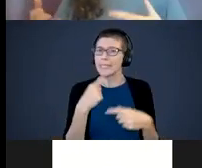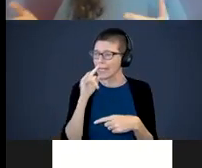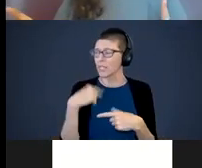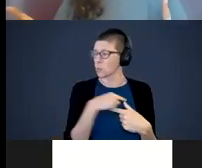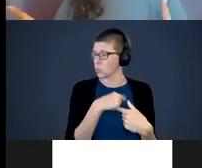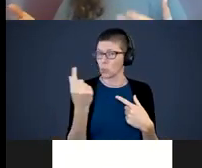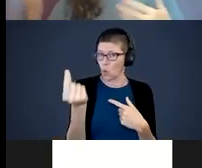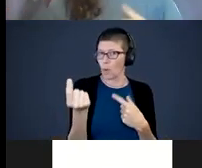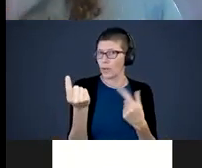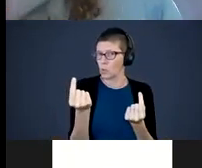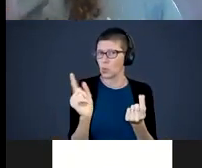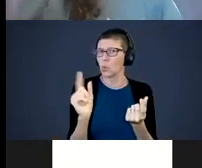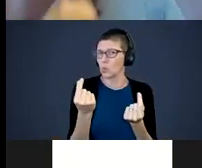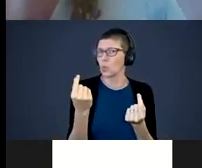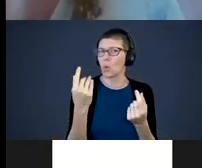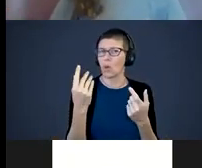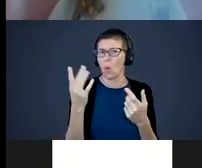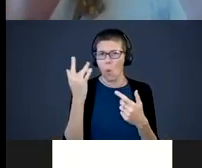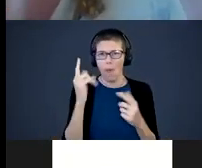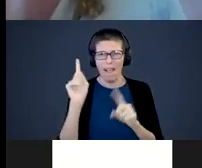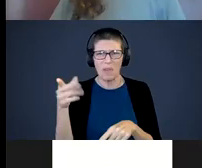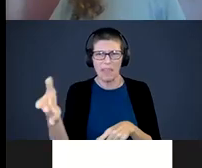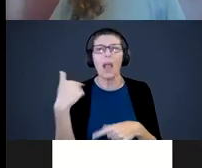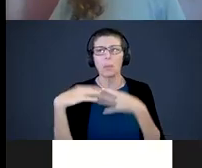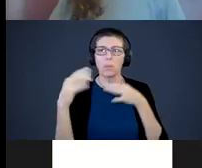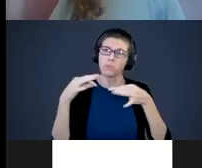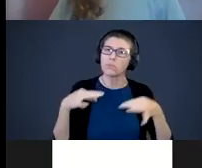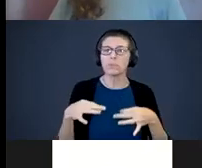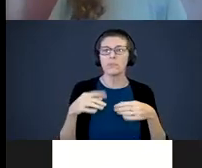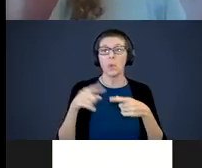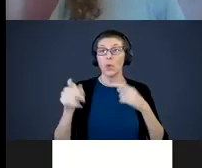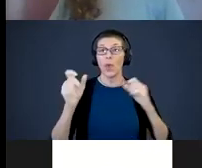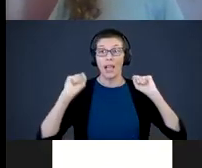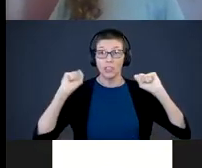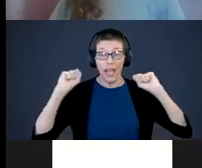why you are going there, what are you thinking, when you do your exercises. Let the baby join